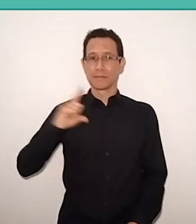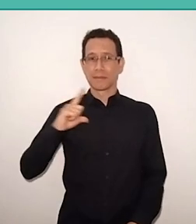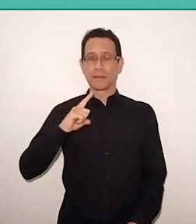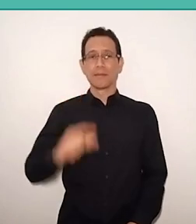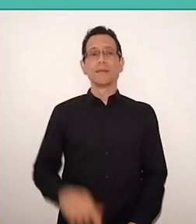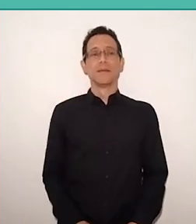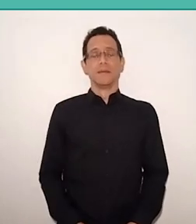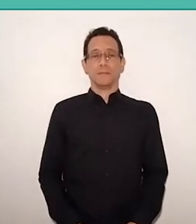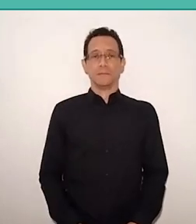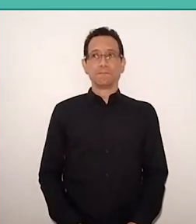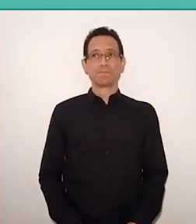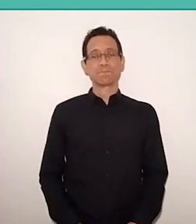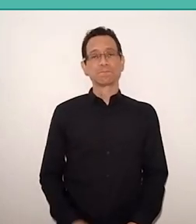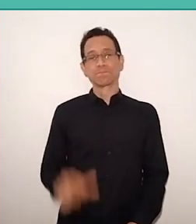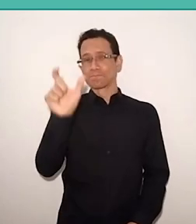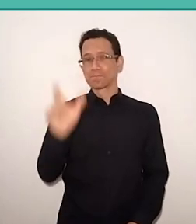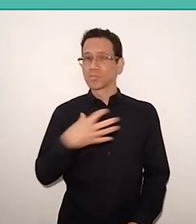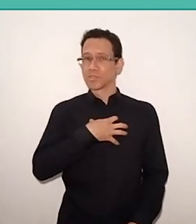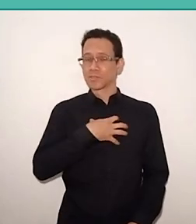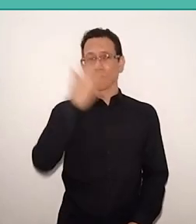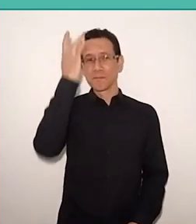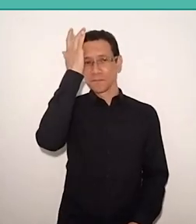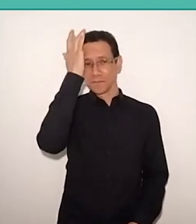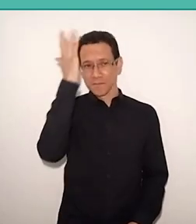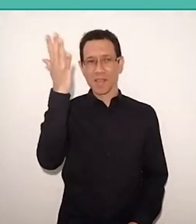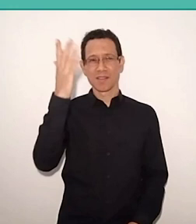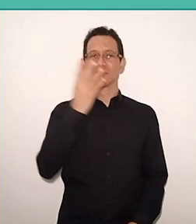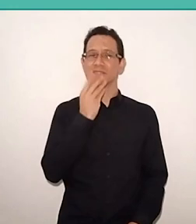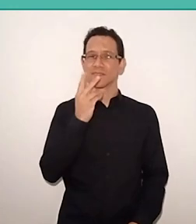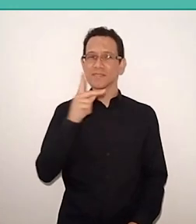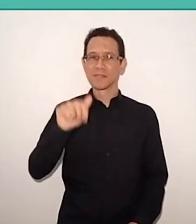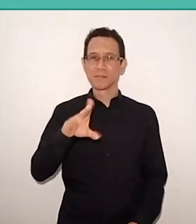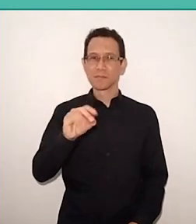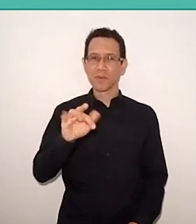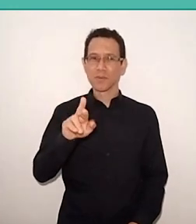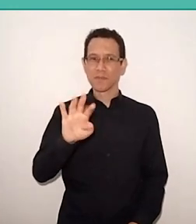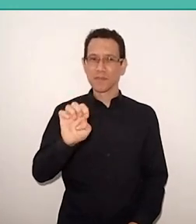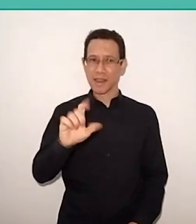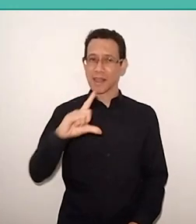easy to pick up the relative themes